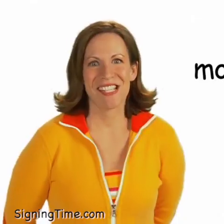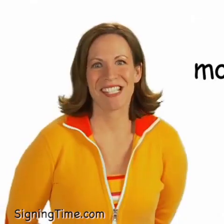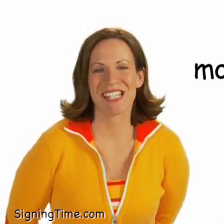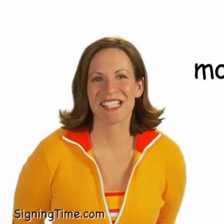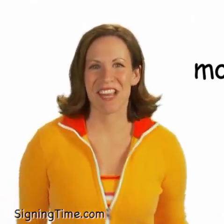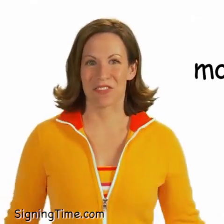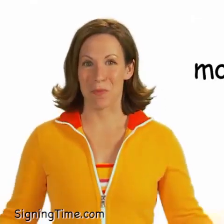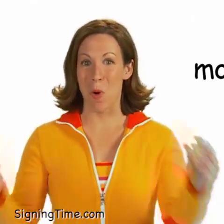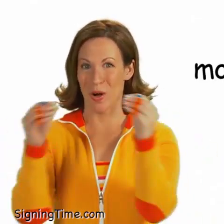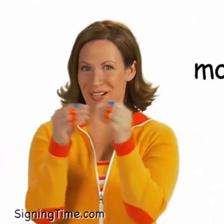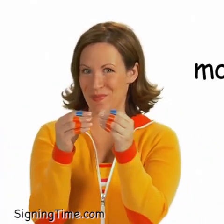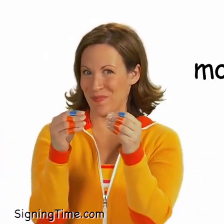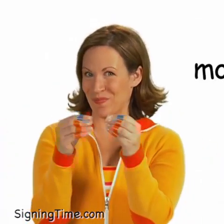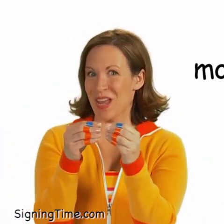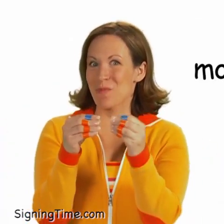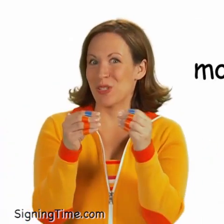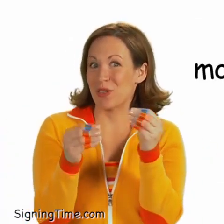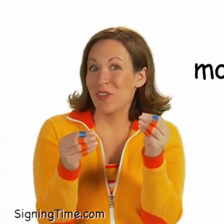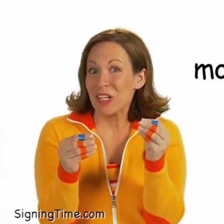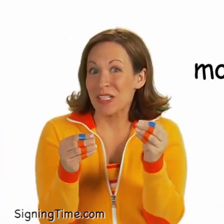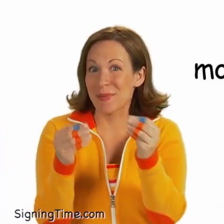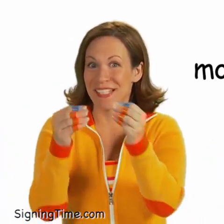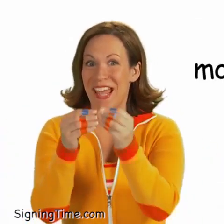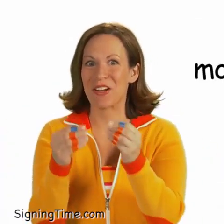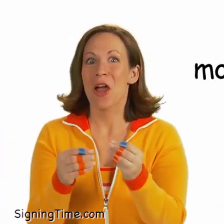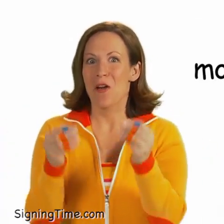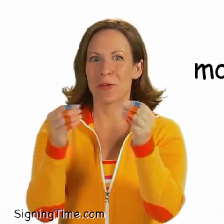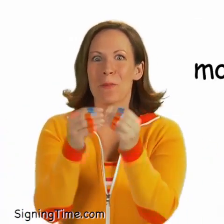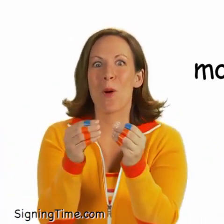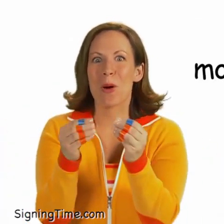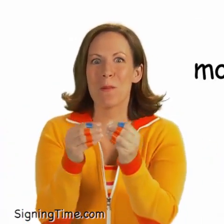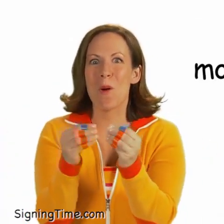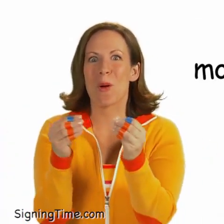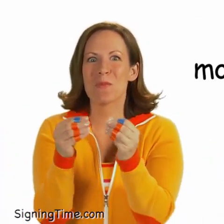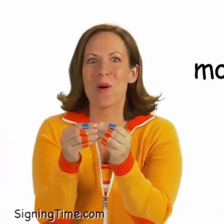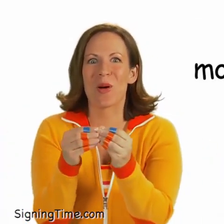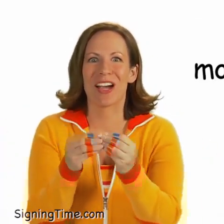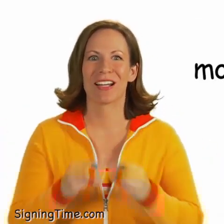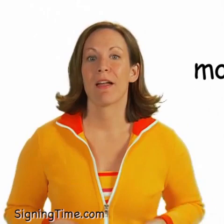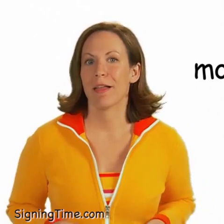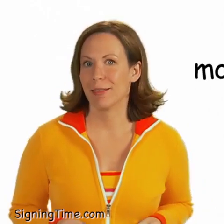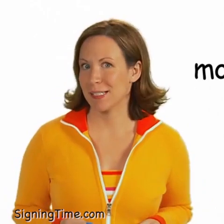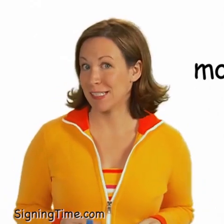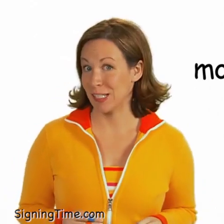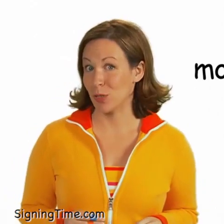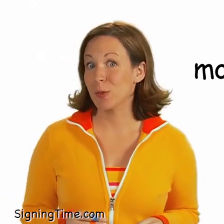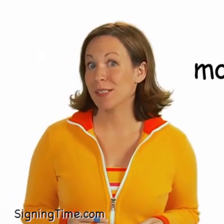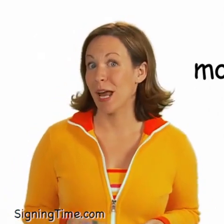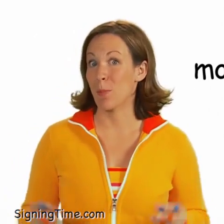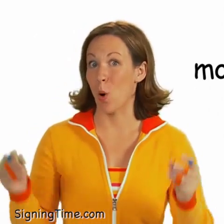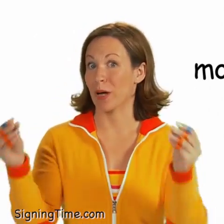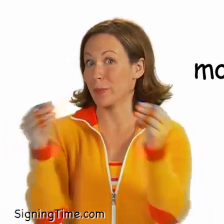This is the sign for more. Put your fingertips together for more, more, more! Let’s see you sign more.